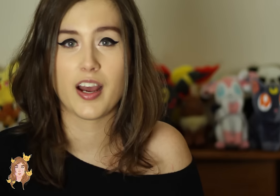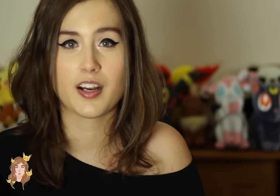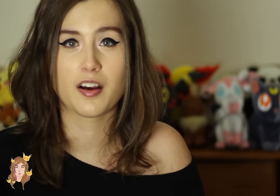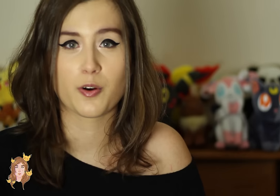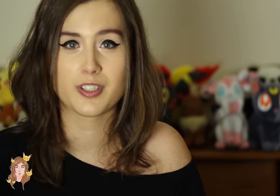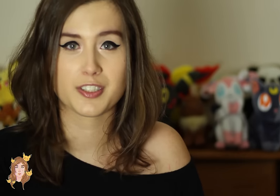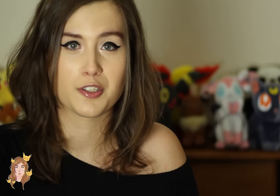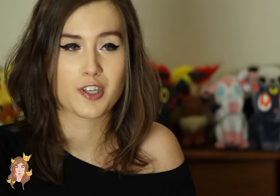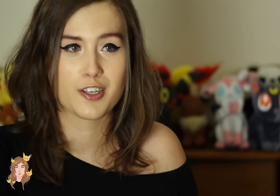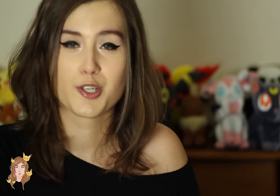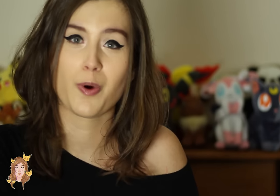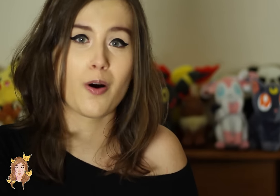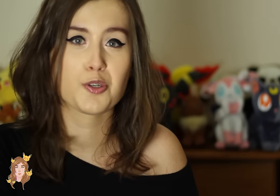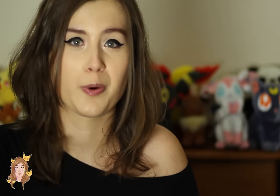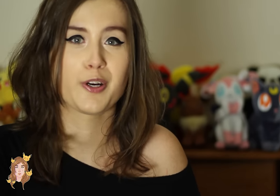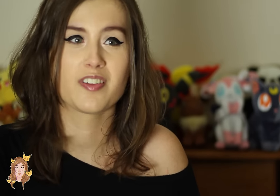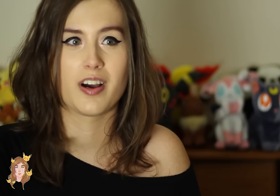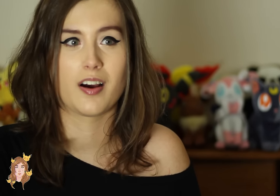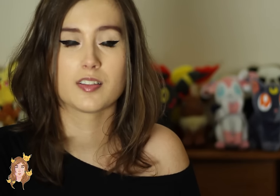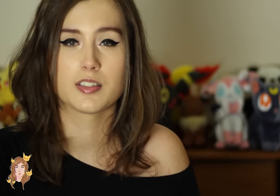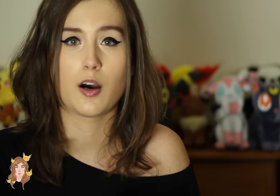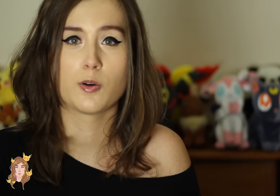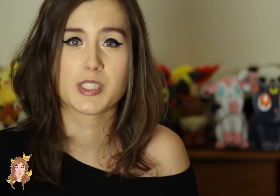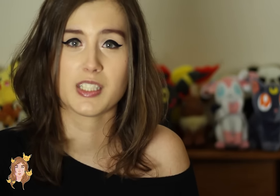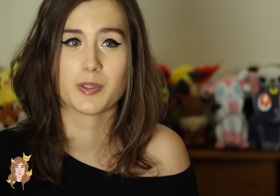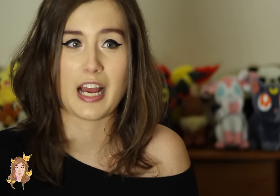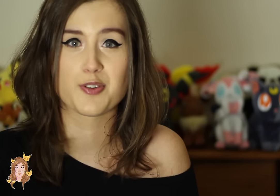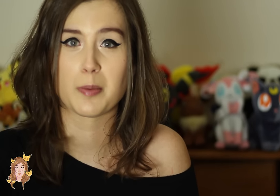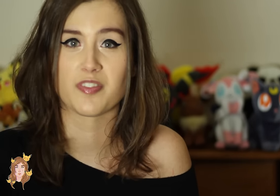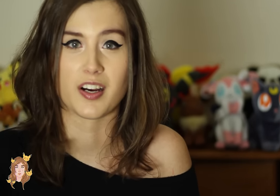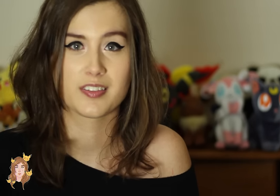And, according to Shoshannah, she wrote on Twitter that that whole scene was actually improvised.